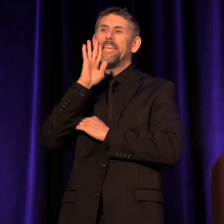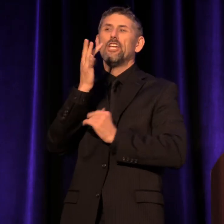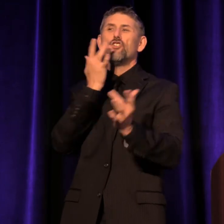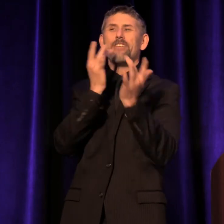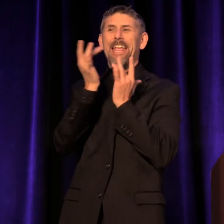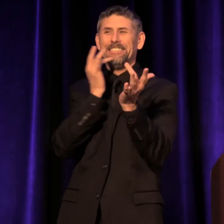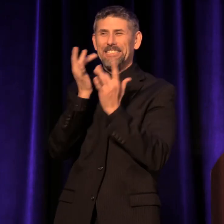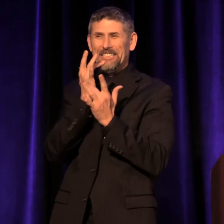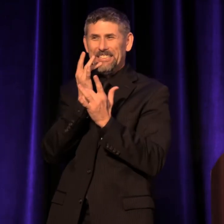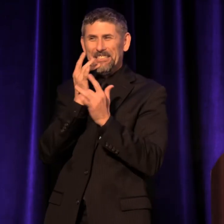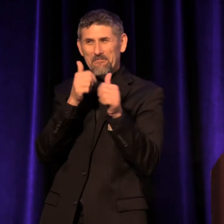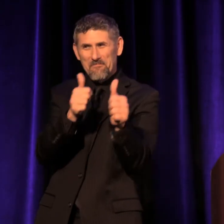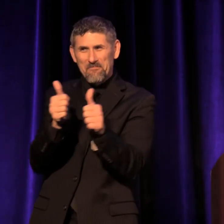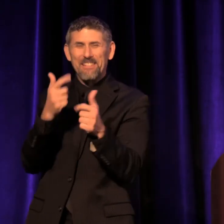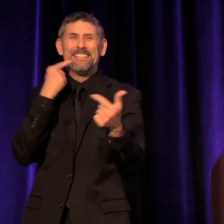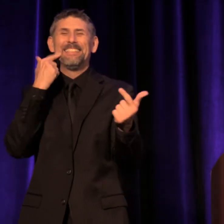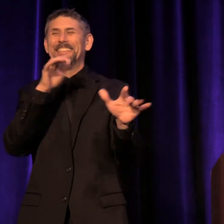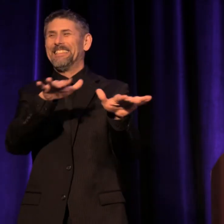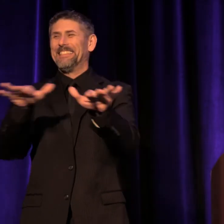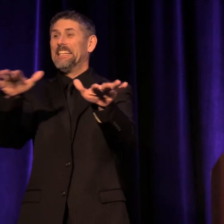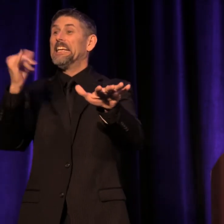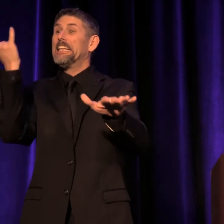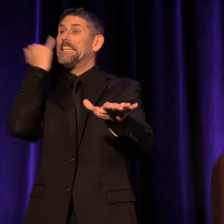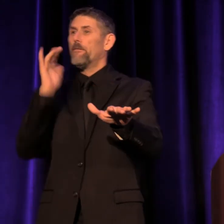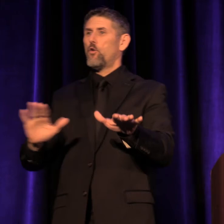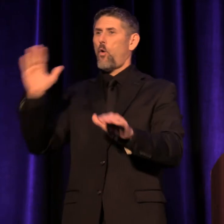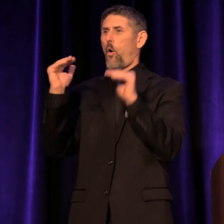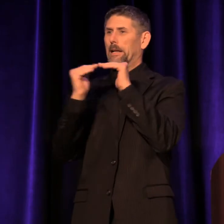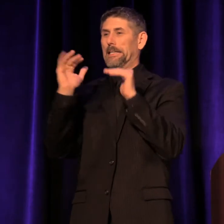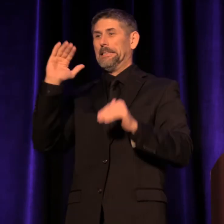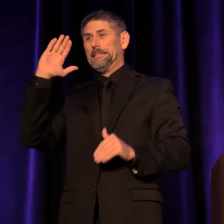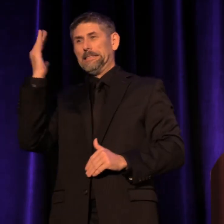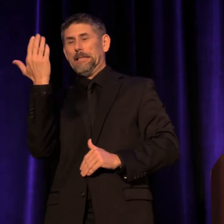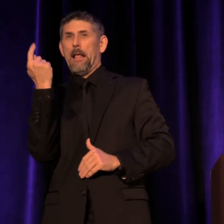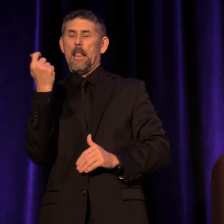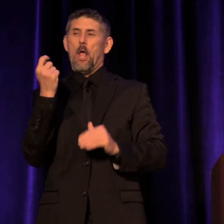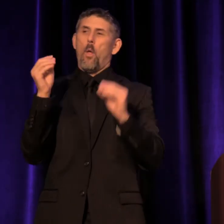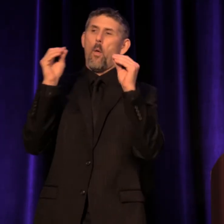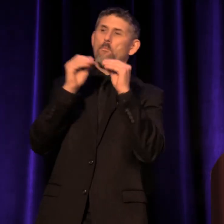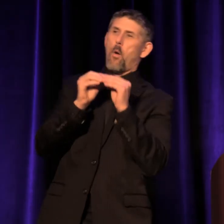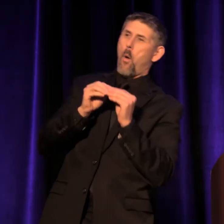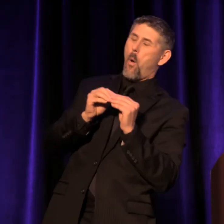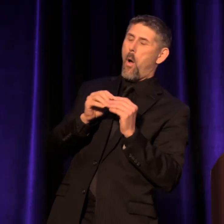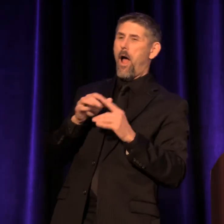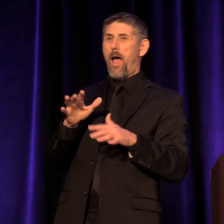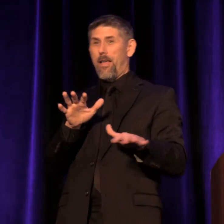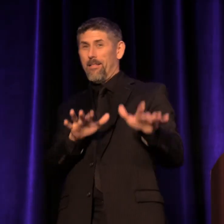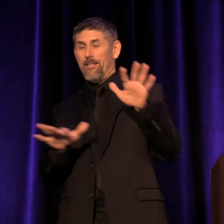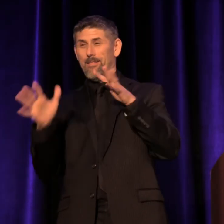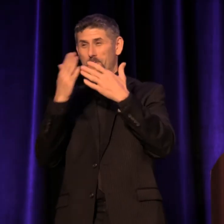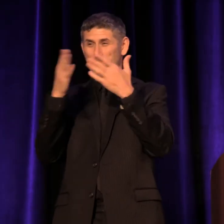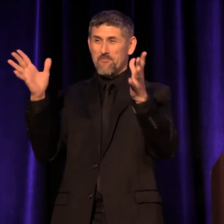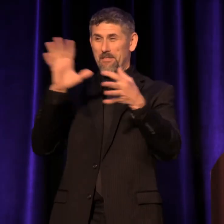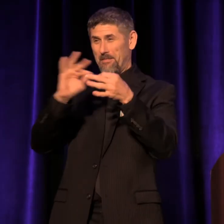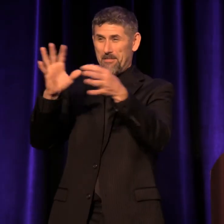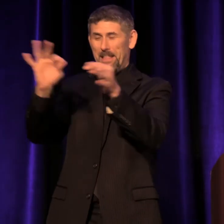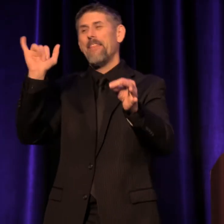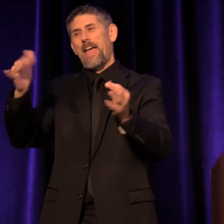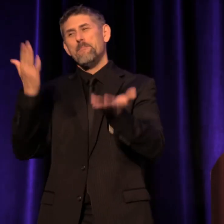So, if any of your colleagues seem a little more effusive than usual, that might be why.